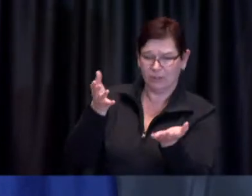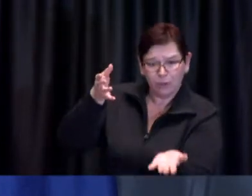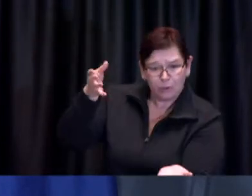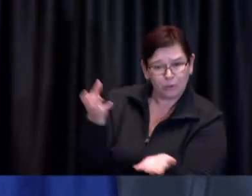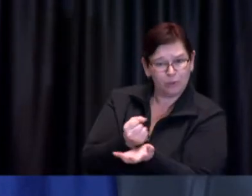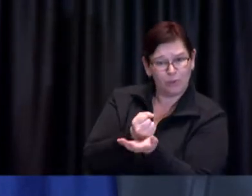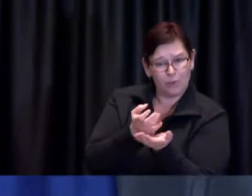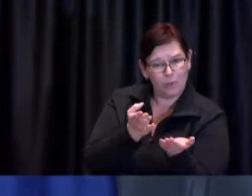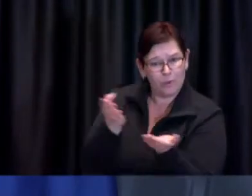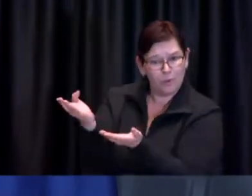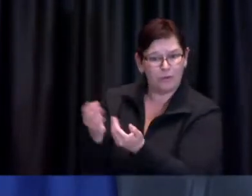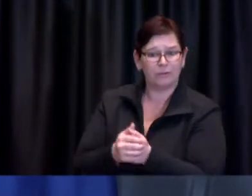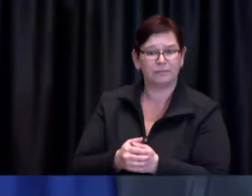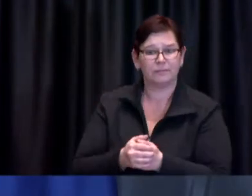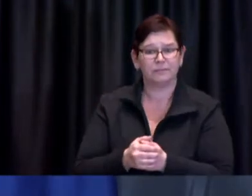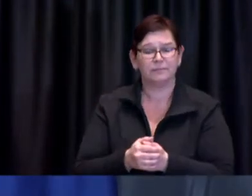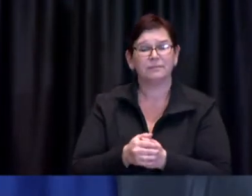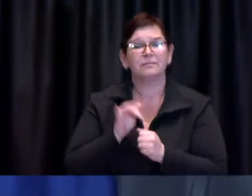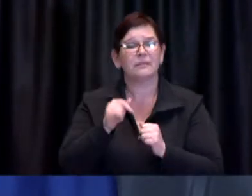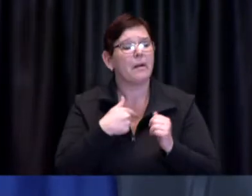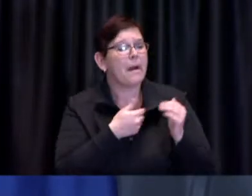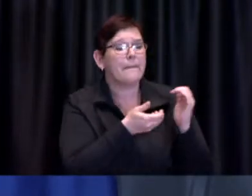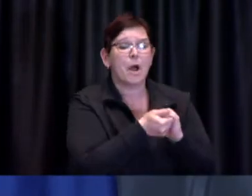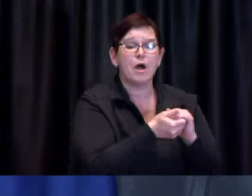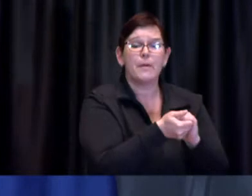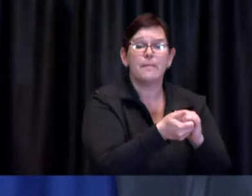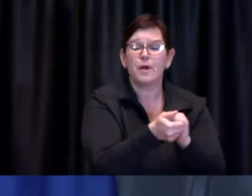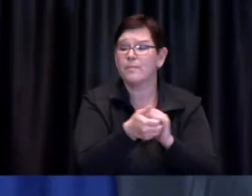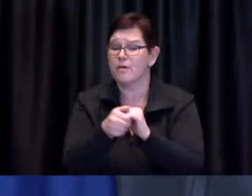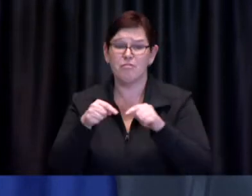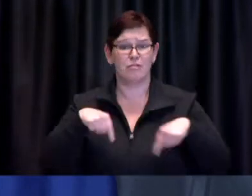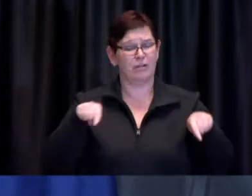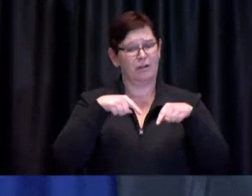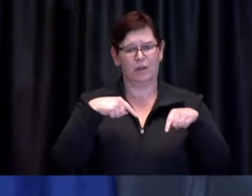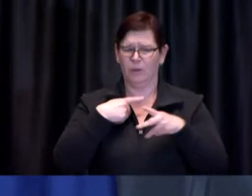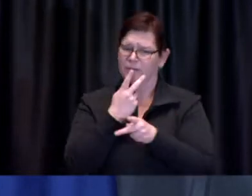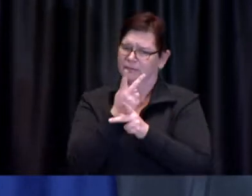that will have a lasting and positive impact on the health of our city and its residents.